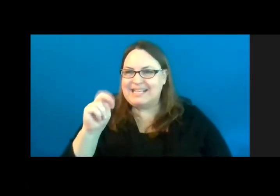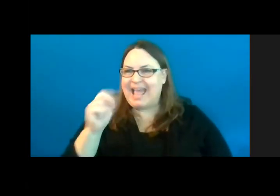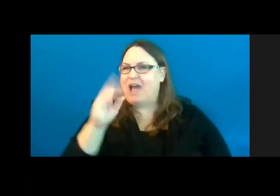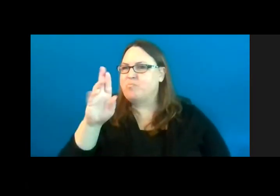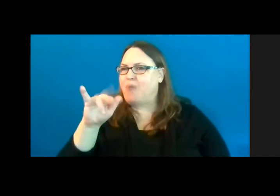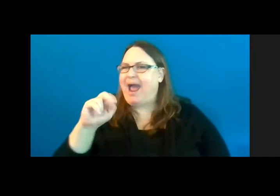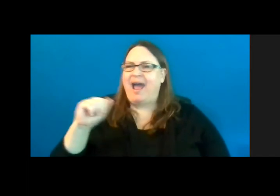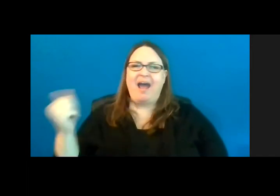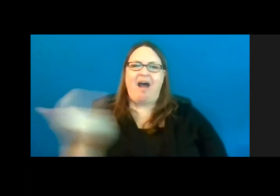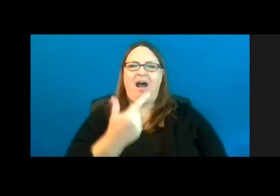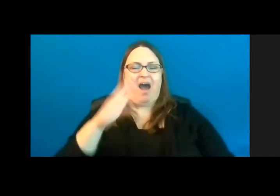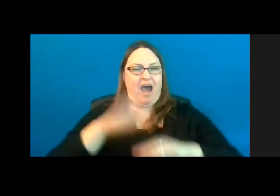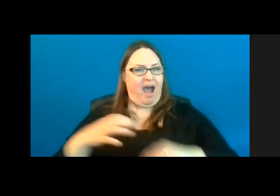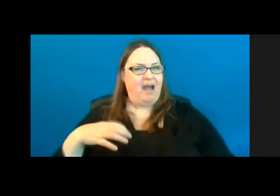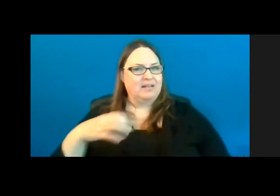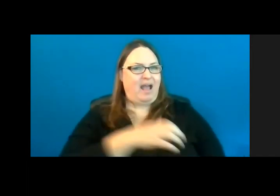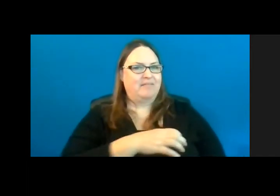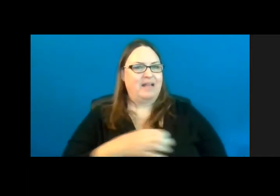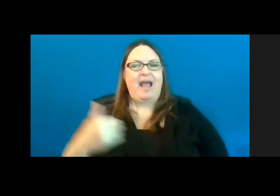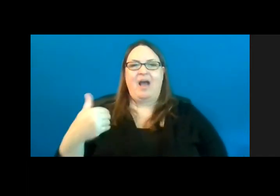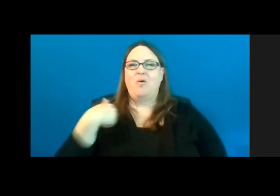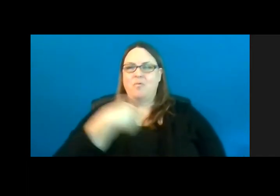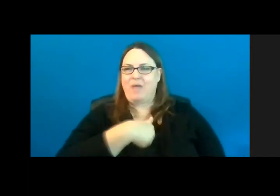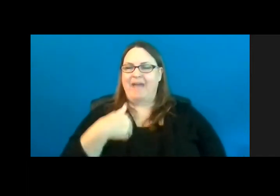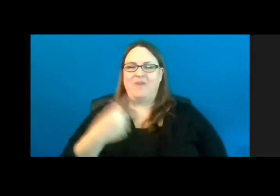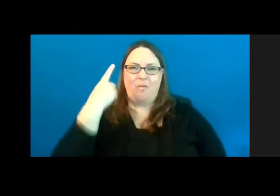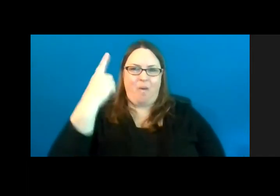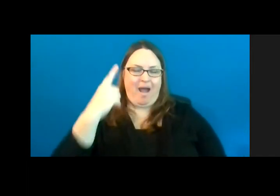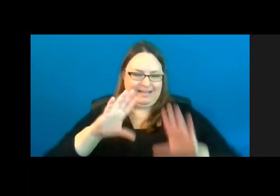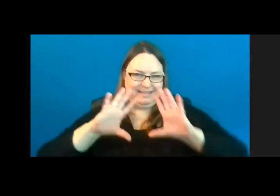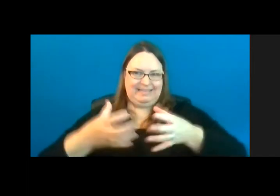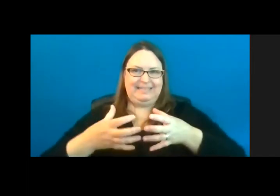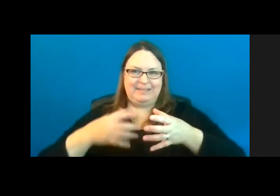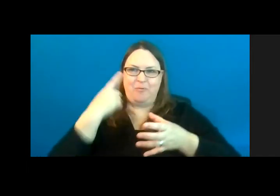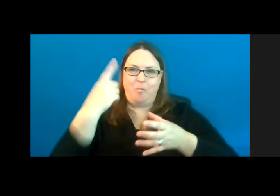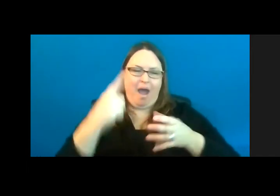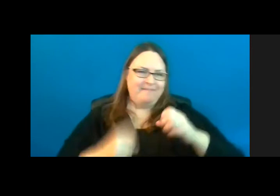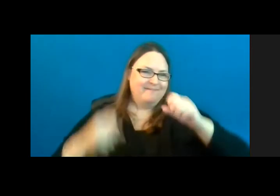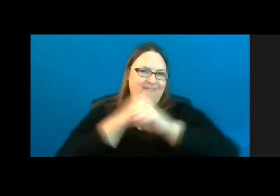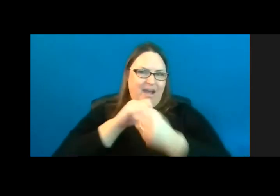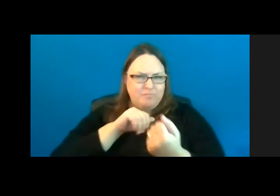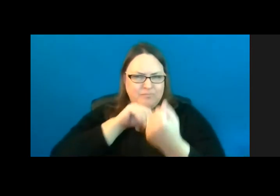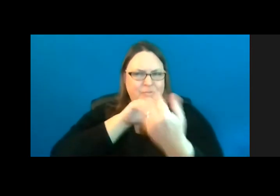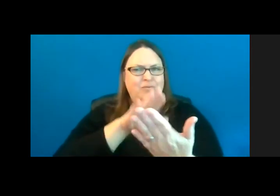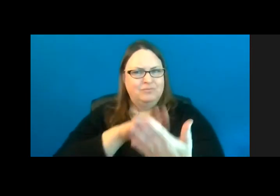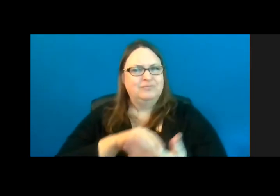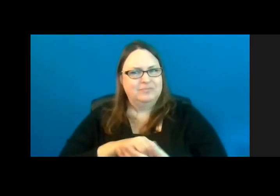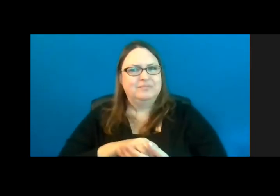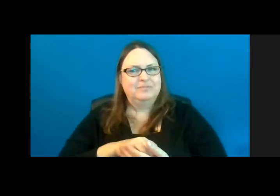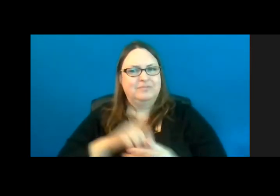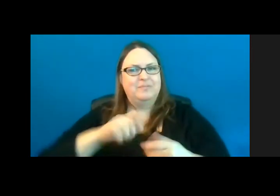on the council kind of has a one-team, one-fight approach to make sure that accessibility is